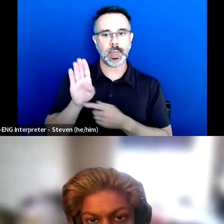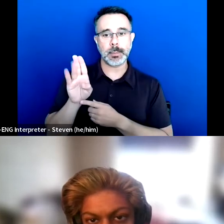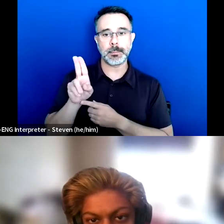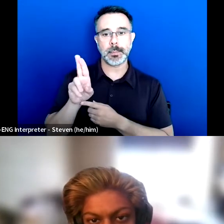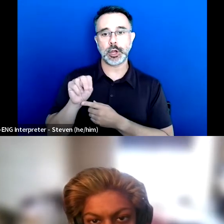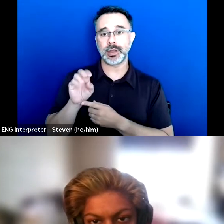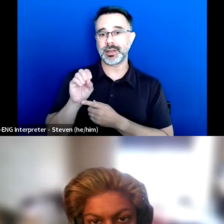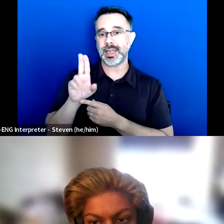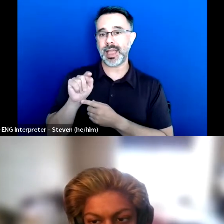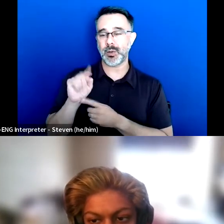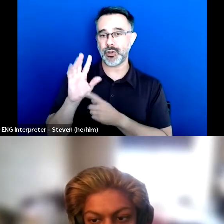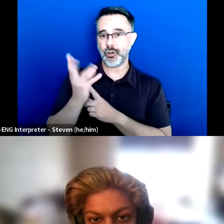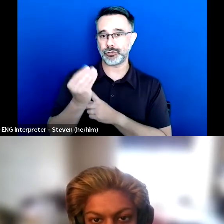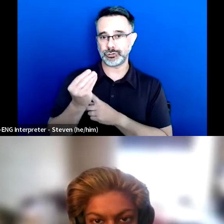and using that actually as like a brag.